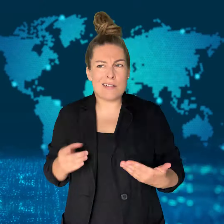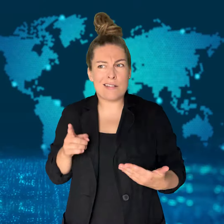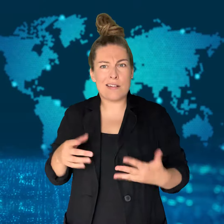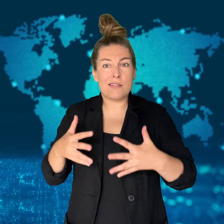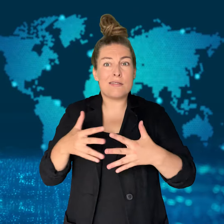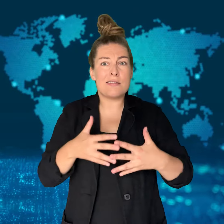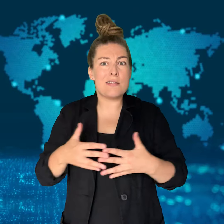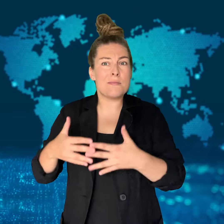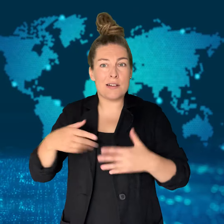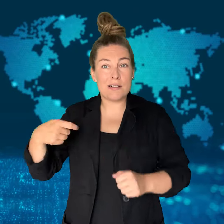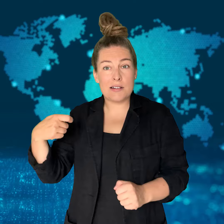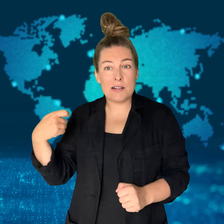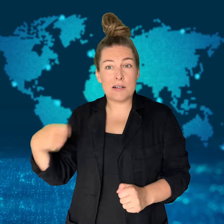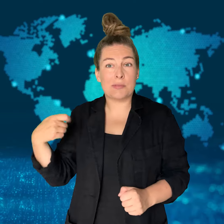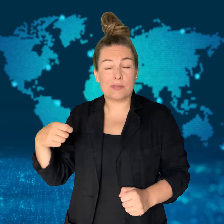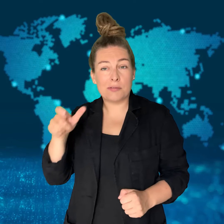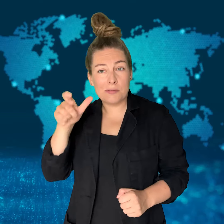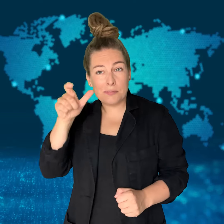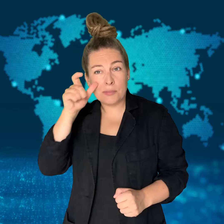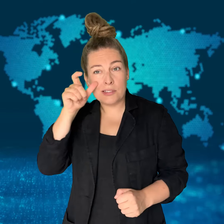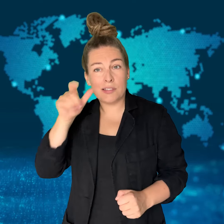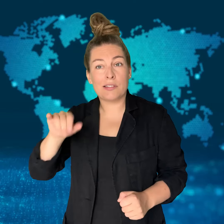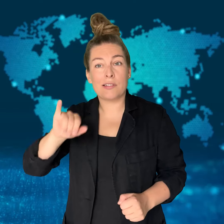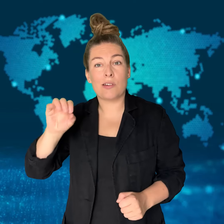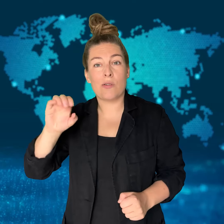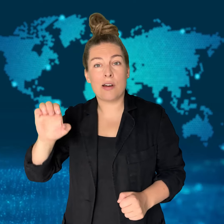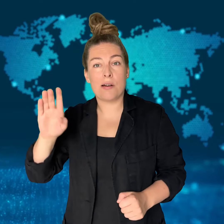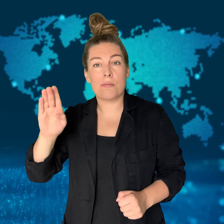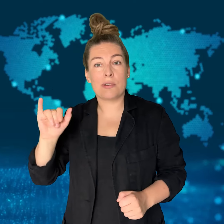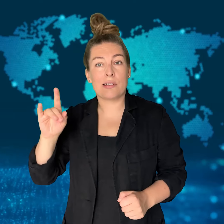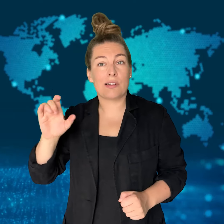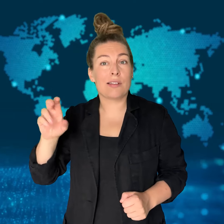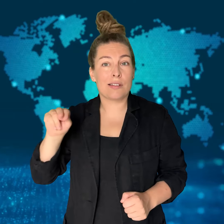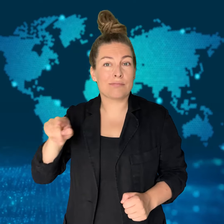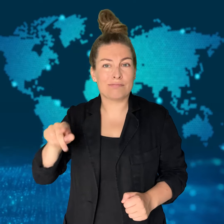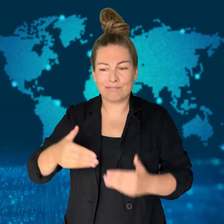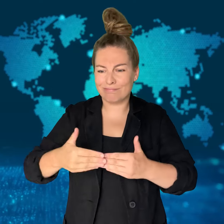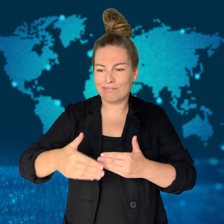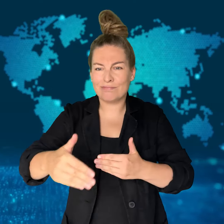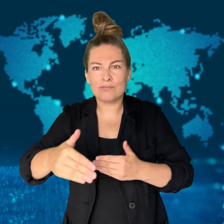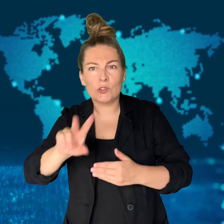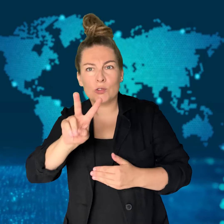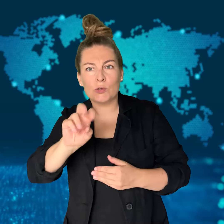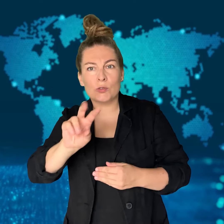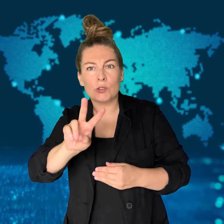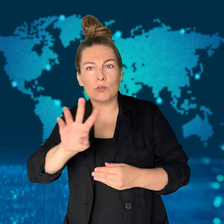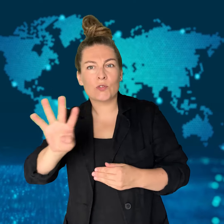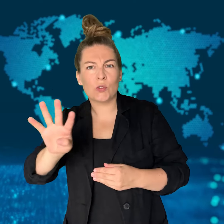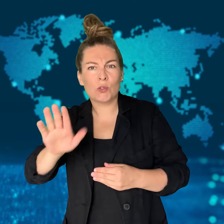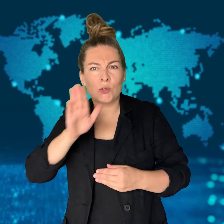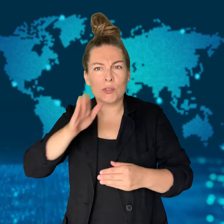[MONIKA]: Current US President, Joe Biden, has officially dropped out of